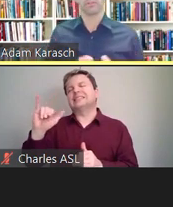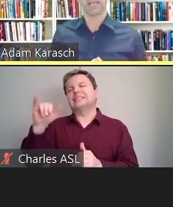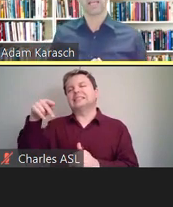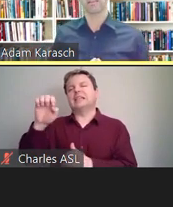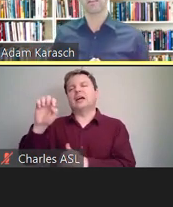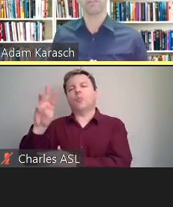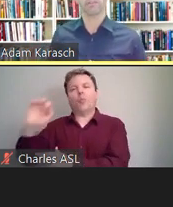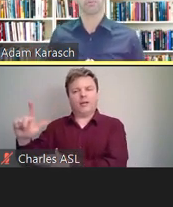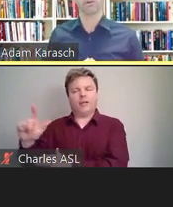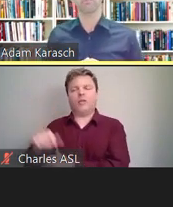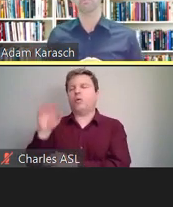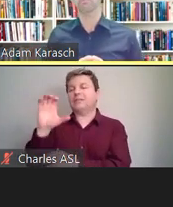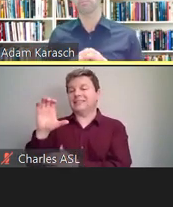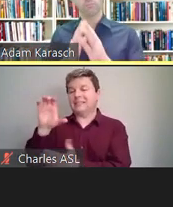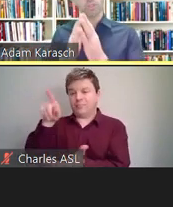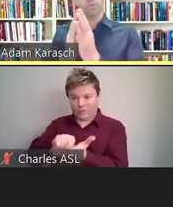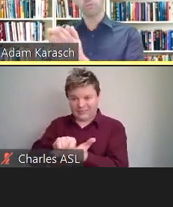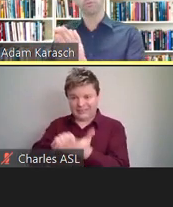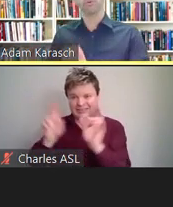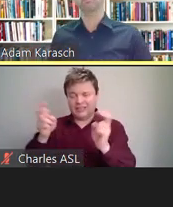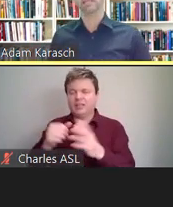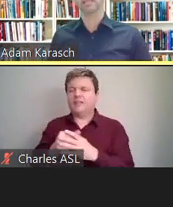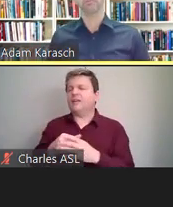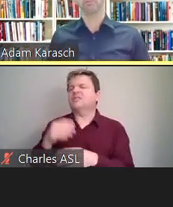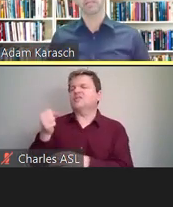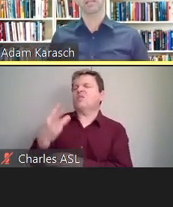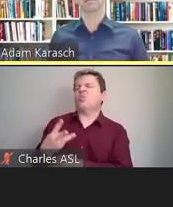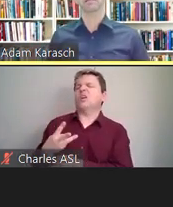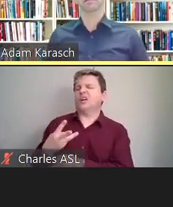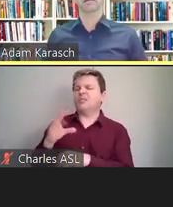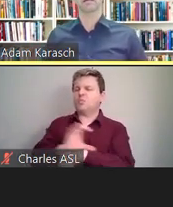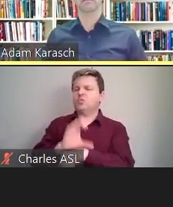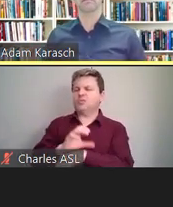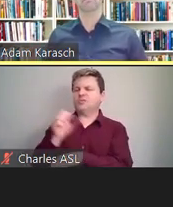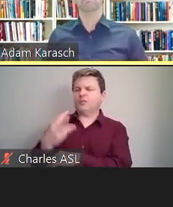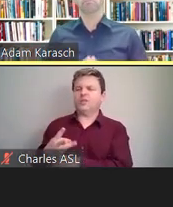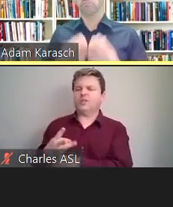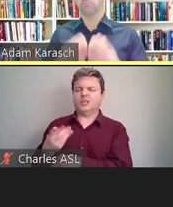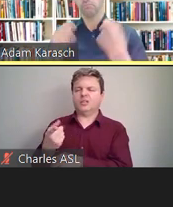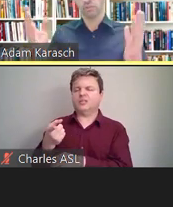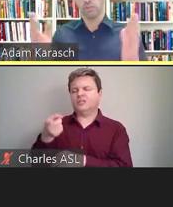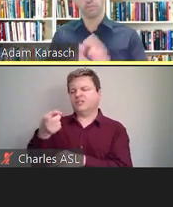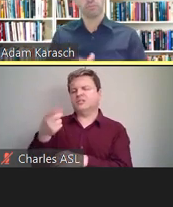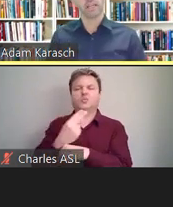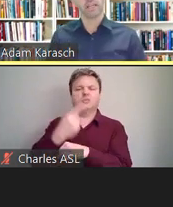And they are software used for meaning-for-meaning service providing.